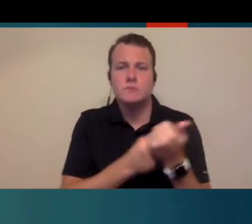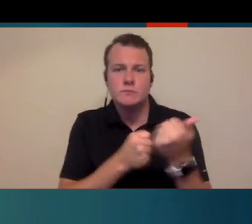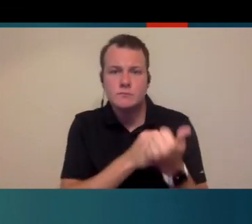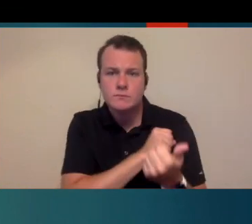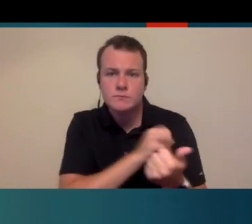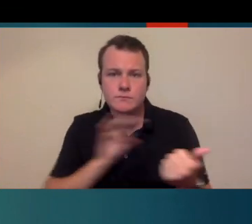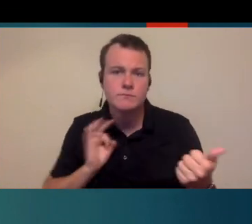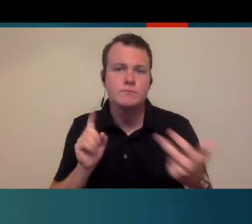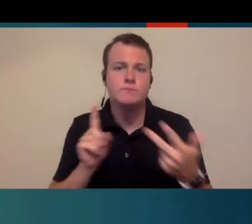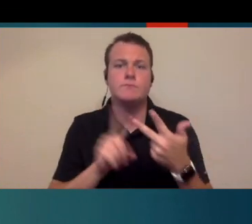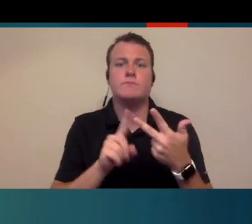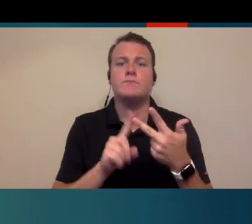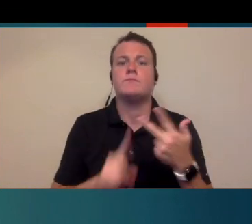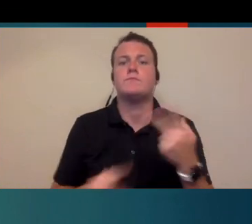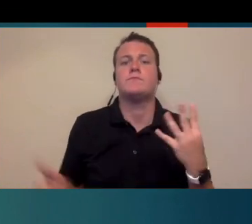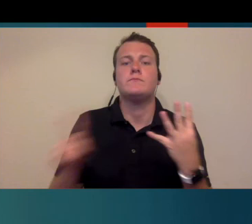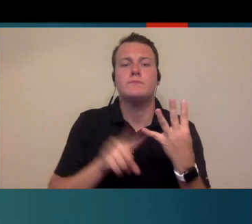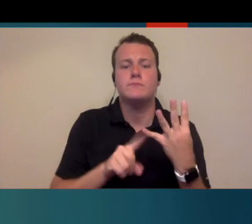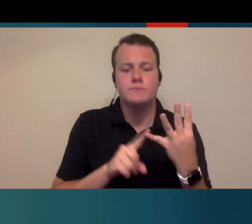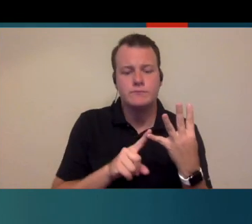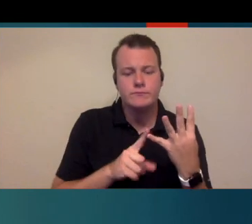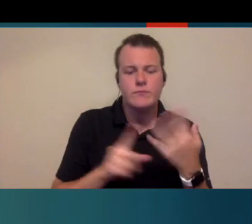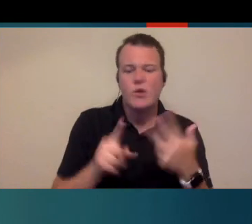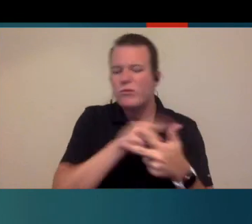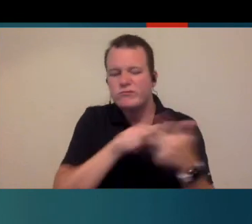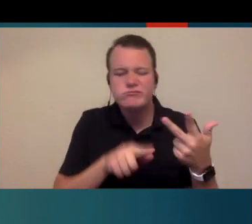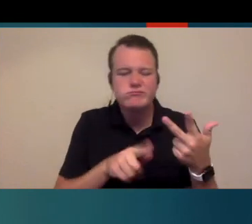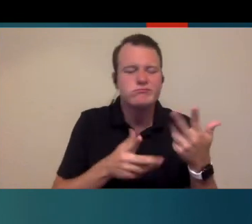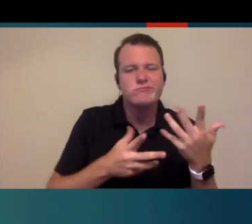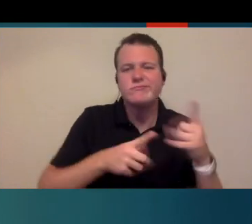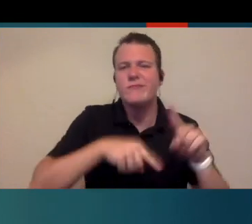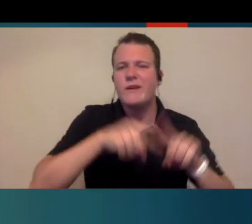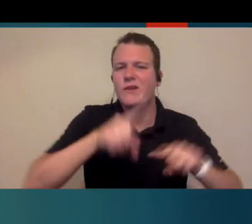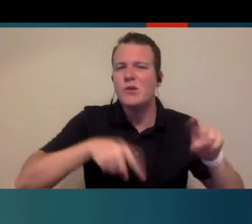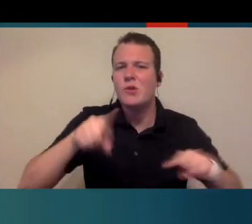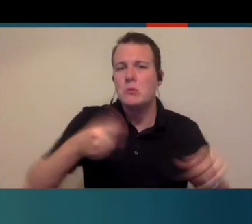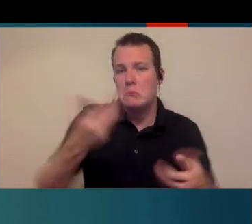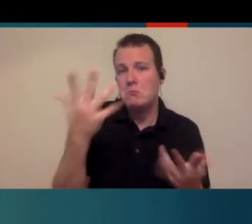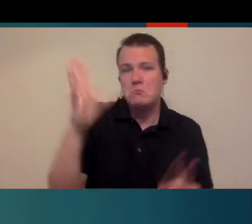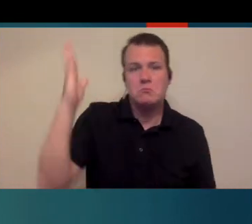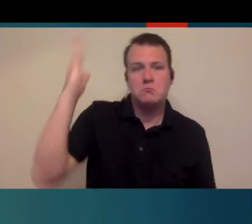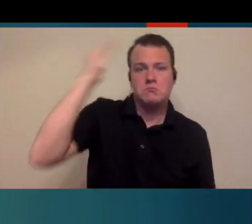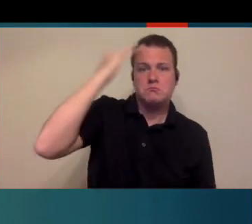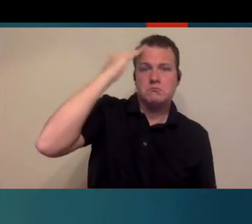support staff do you need and a lot of these variables are ones you might